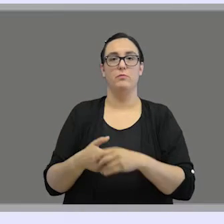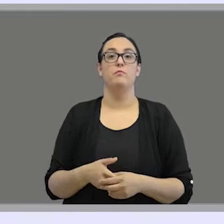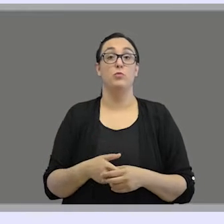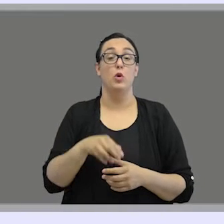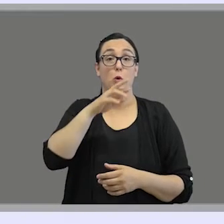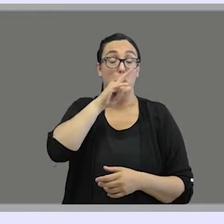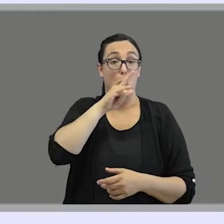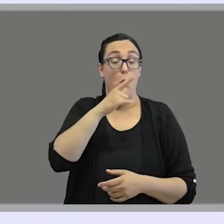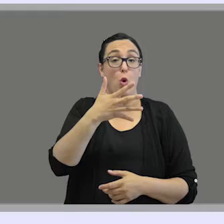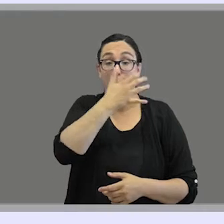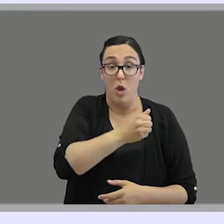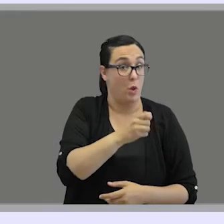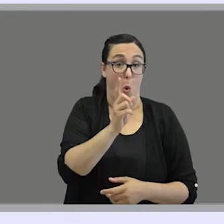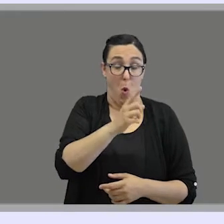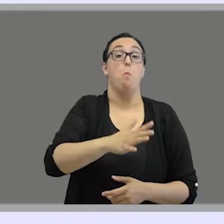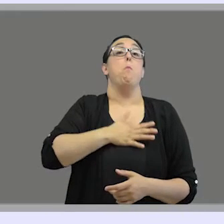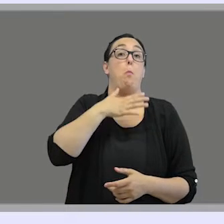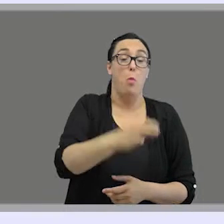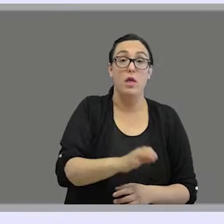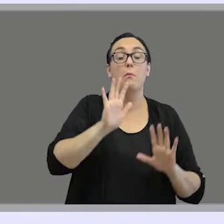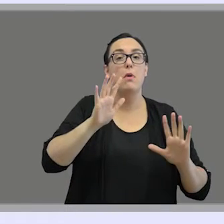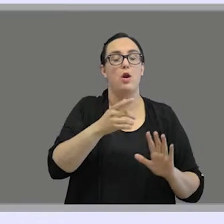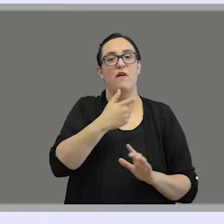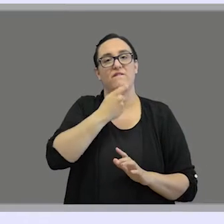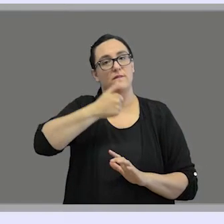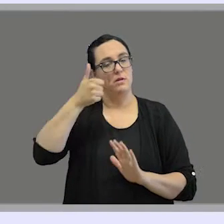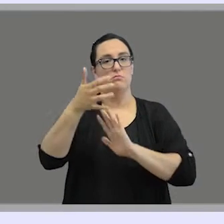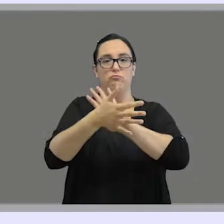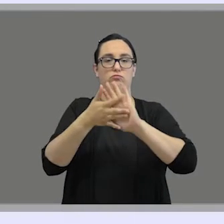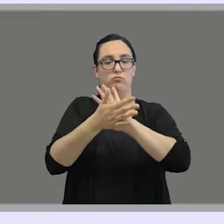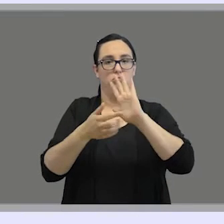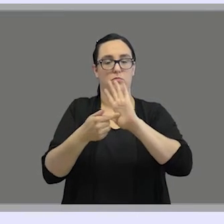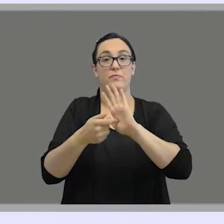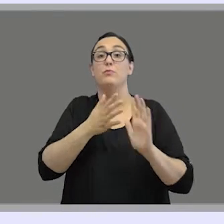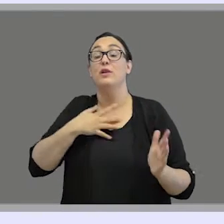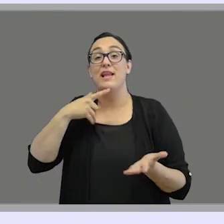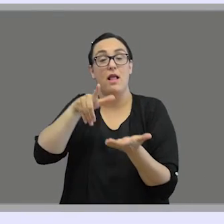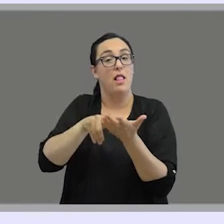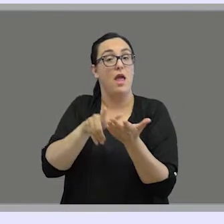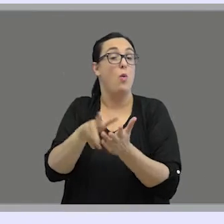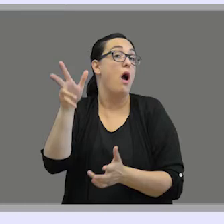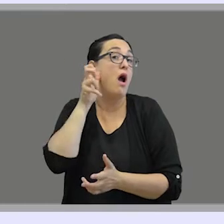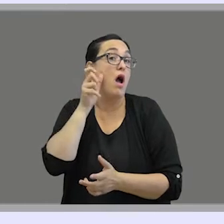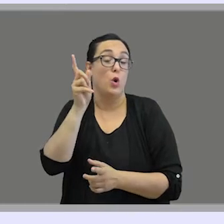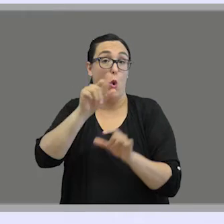It is not that they cannot talk, but they talk in a language that doesn't use an auditory modality,